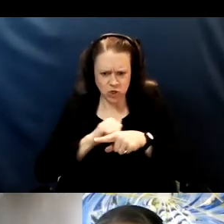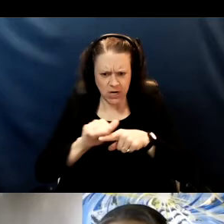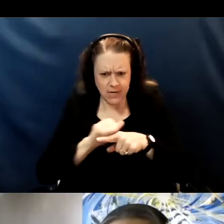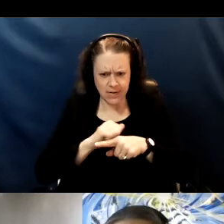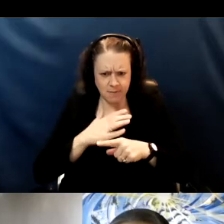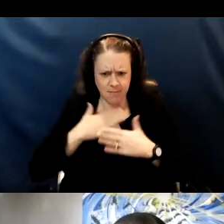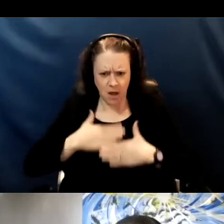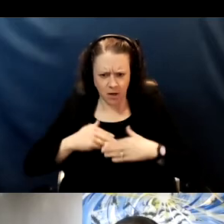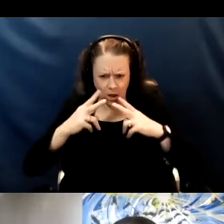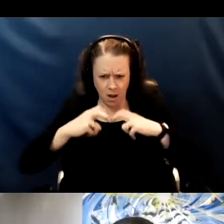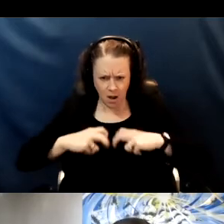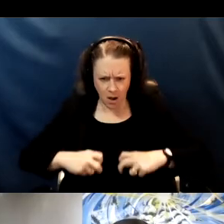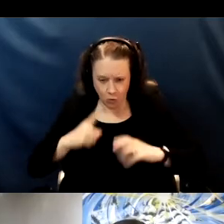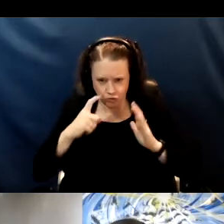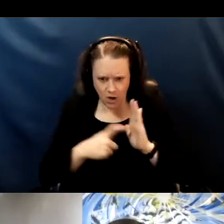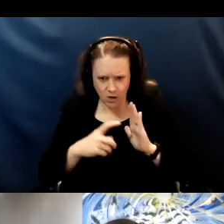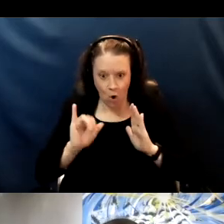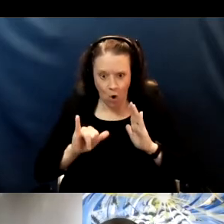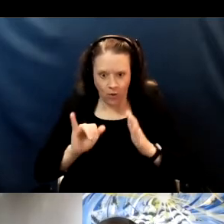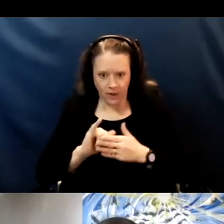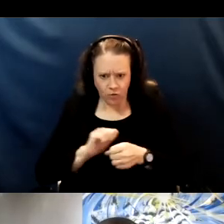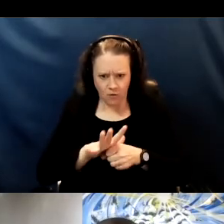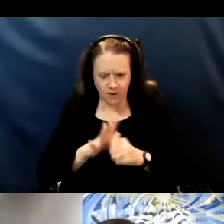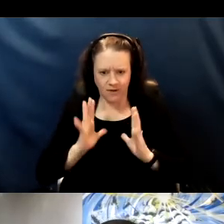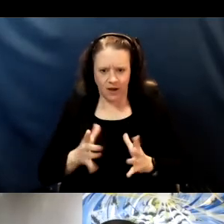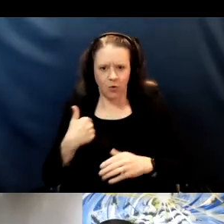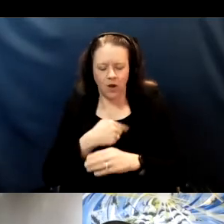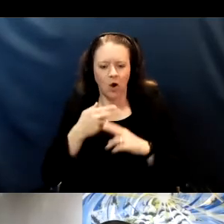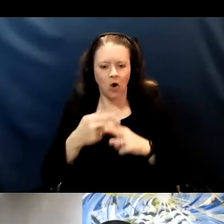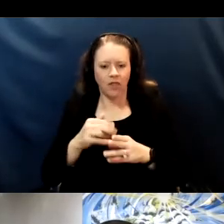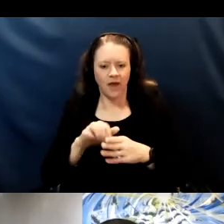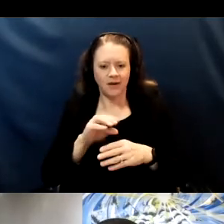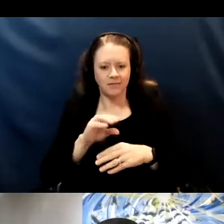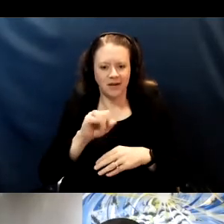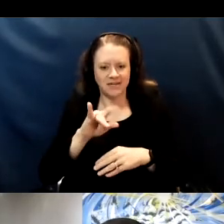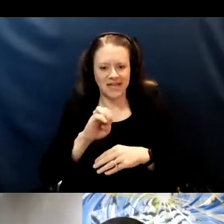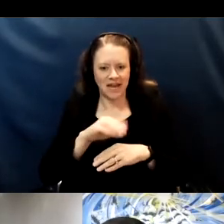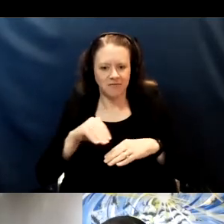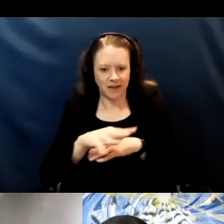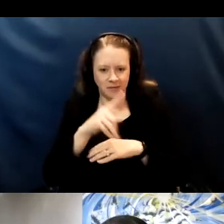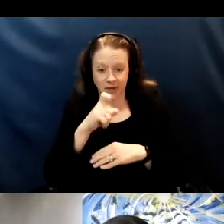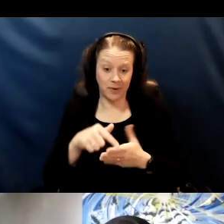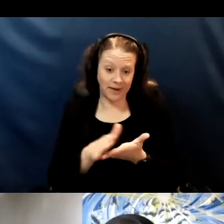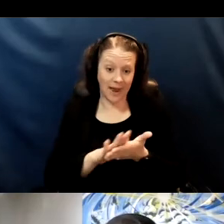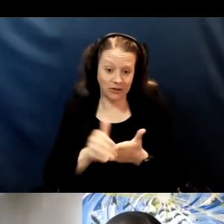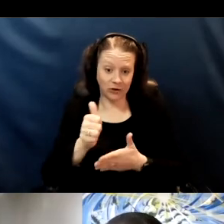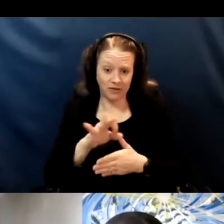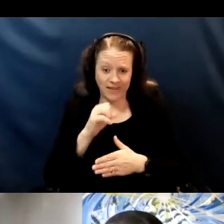So those, we do call them side effects 'cause it would be nicer if they didn't happen but they are actually a sign